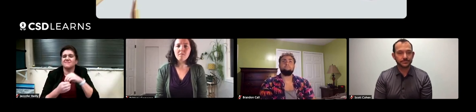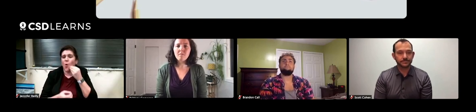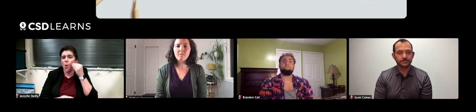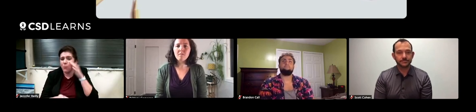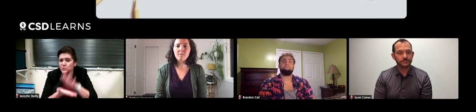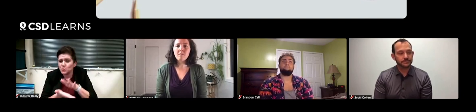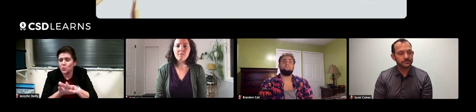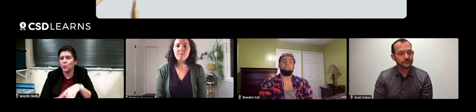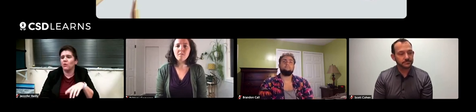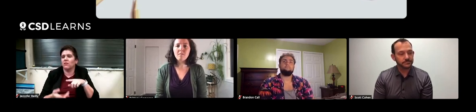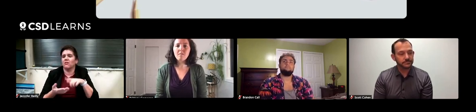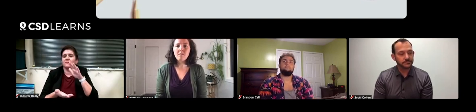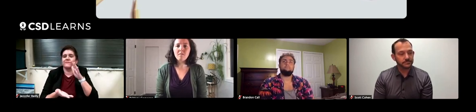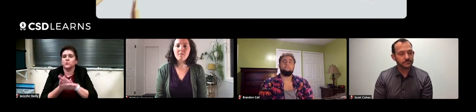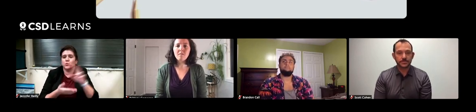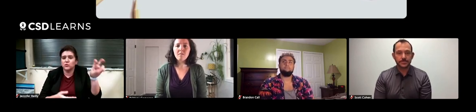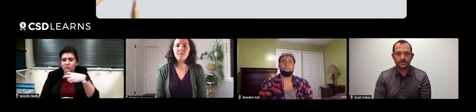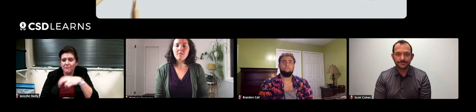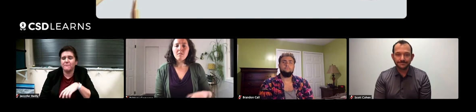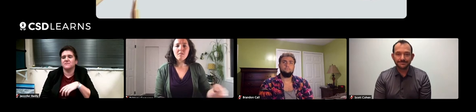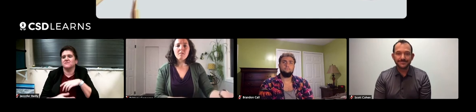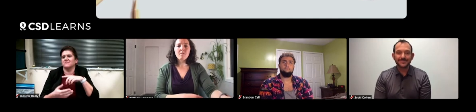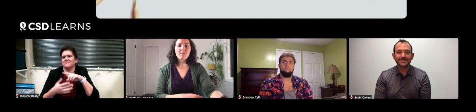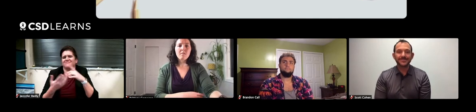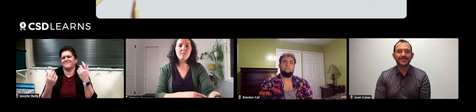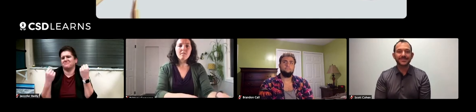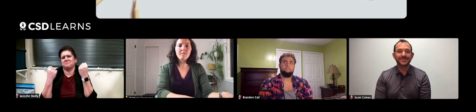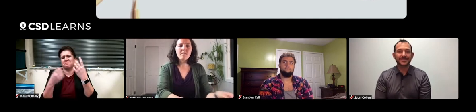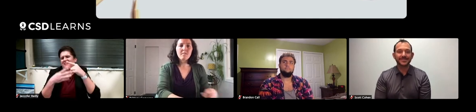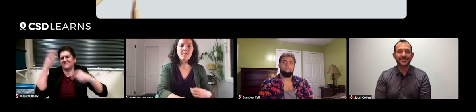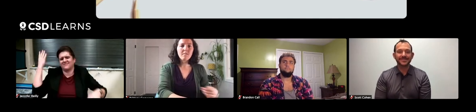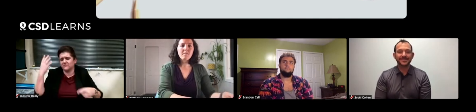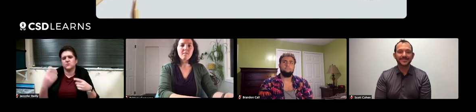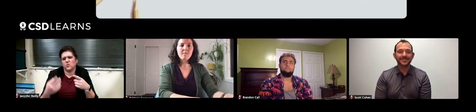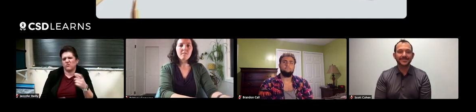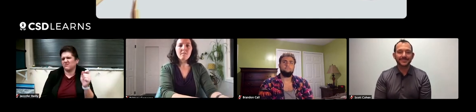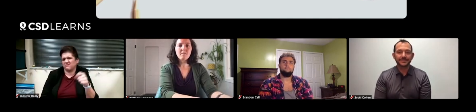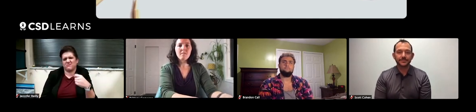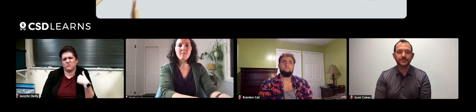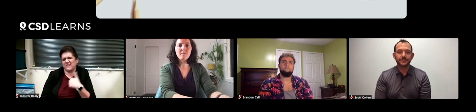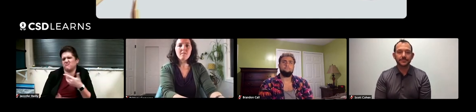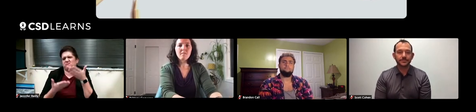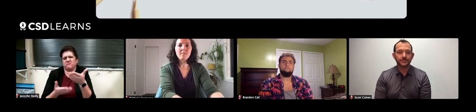involving homeschool, field trips, just so much out there.